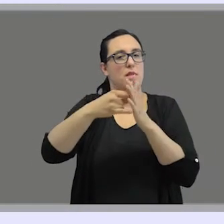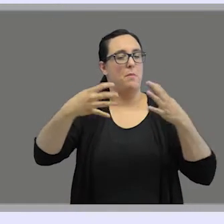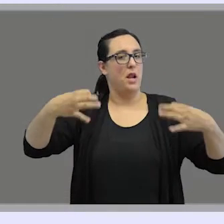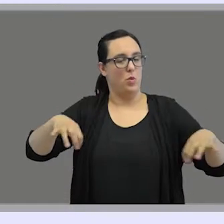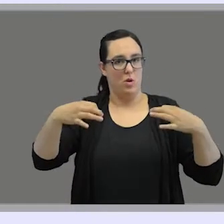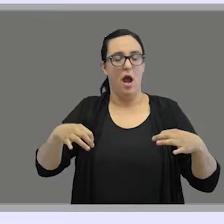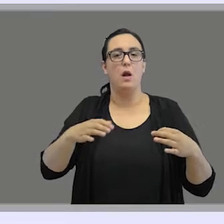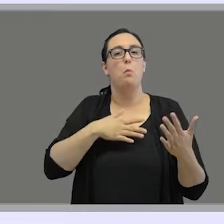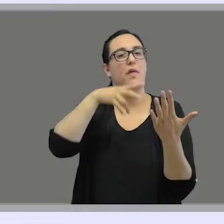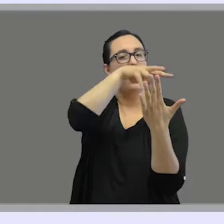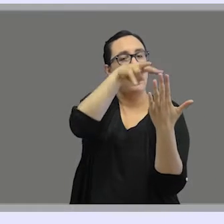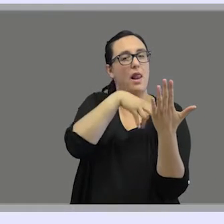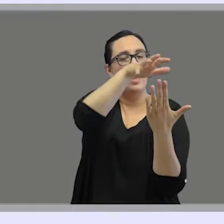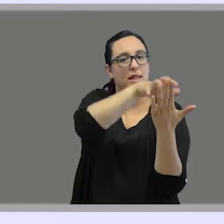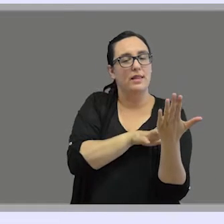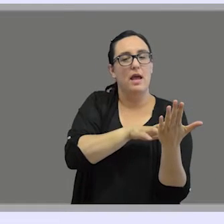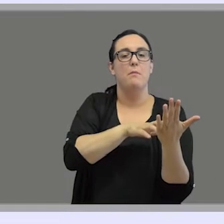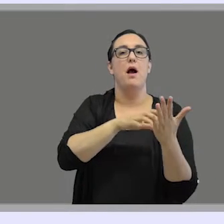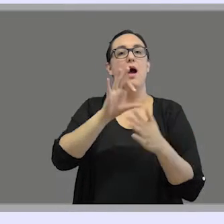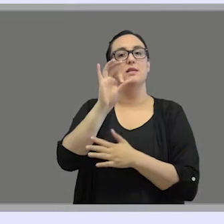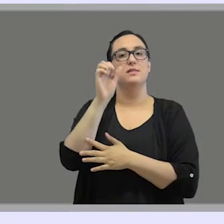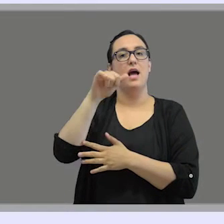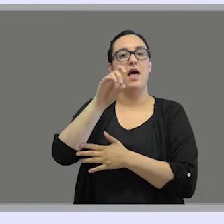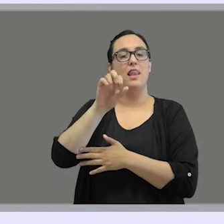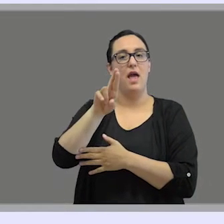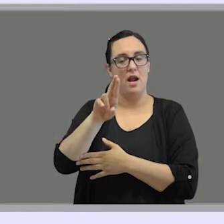you can read Sandler & Lillo-Martin's reading